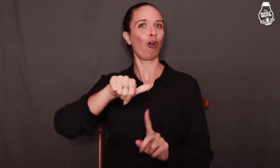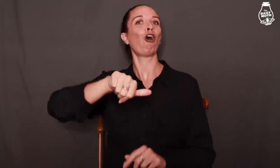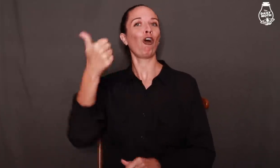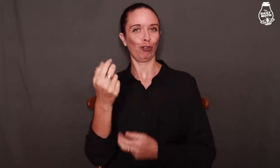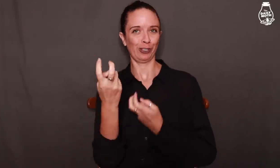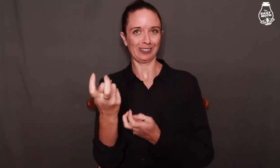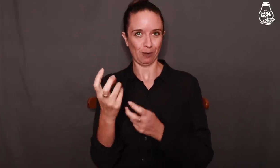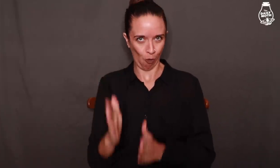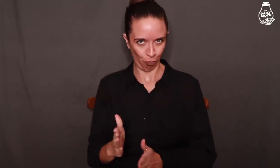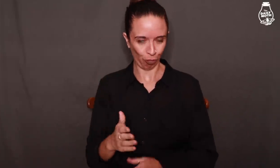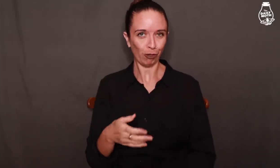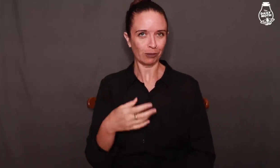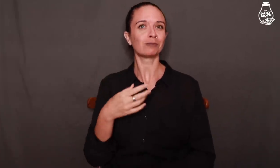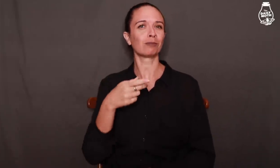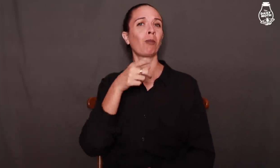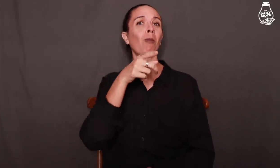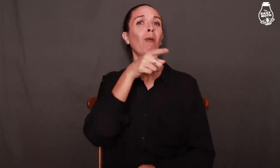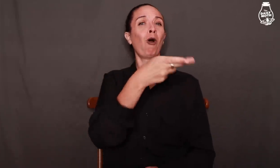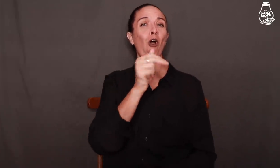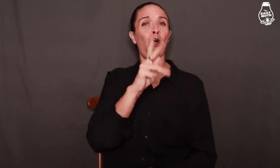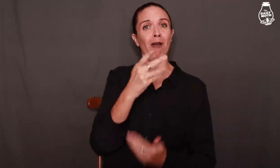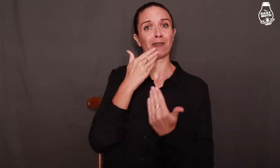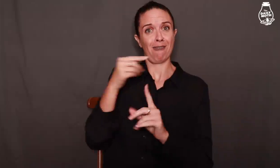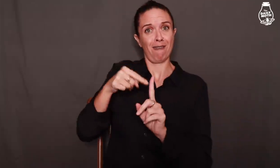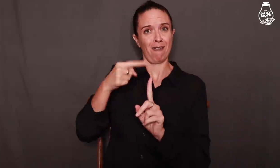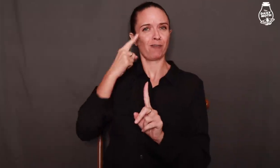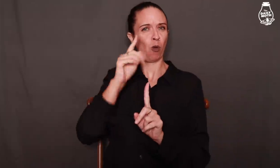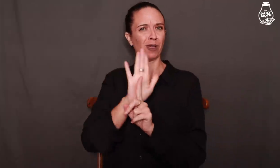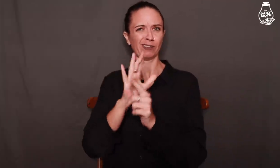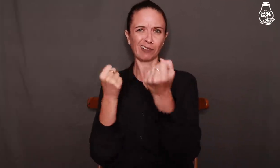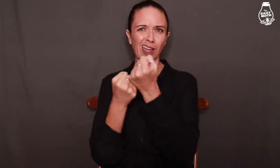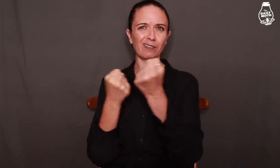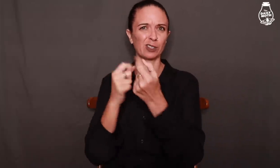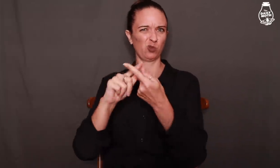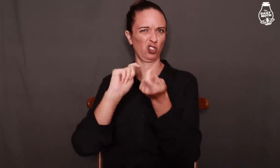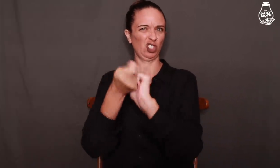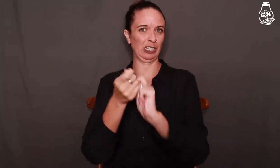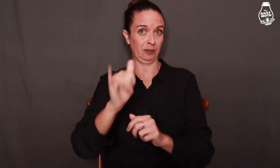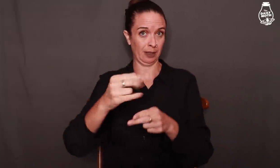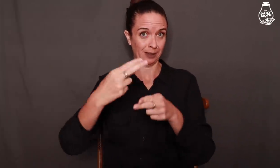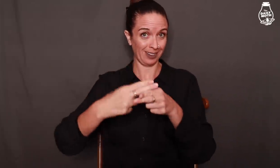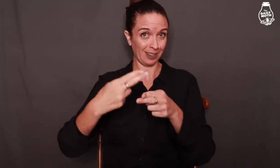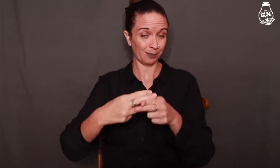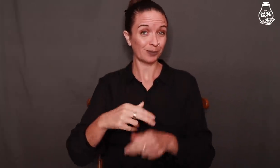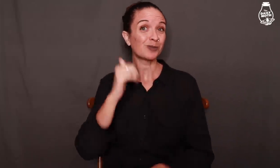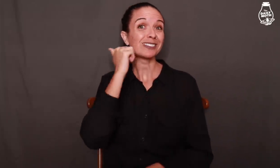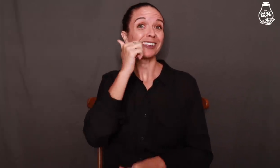who is also another skateboarder for being an advocate to change this name.